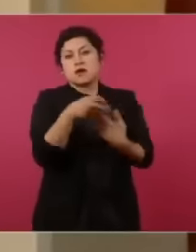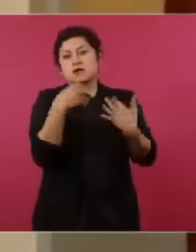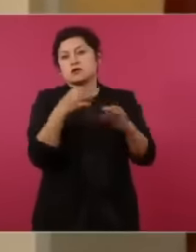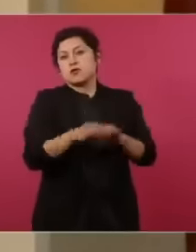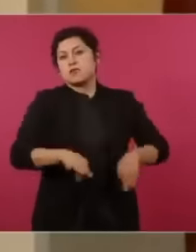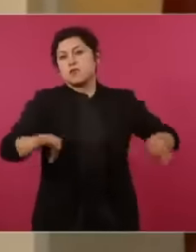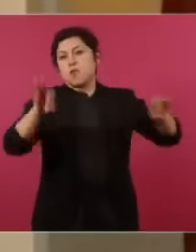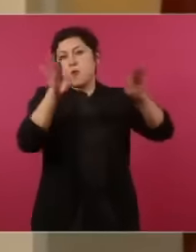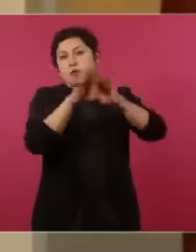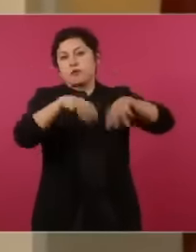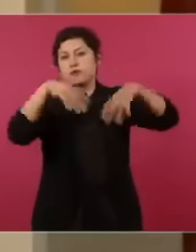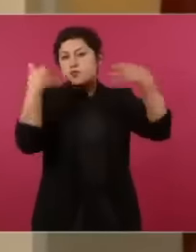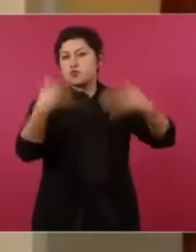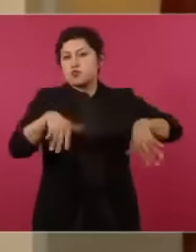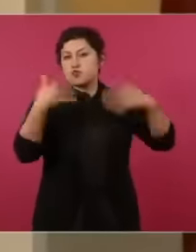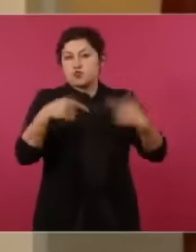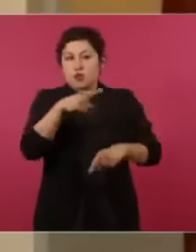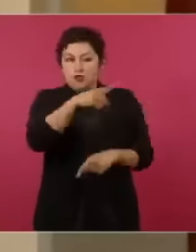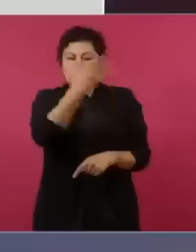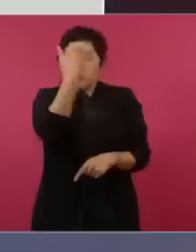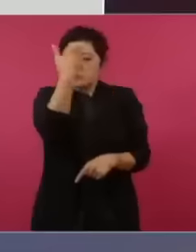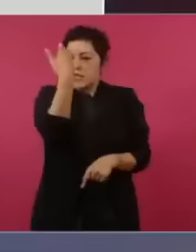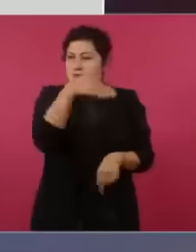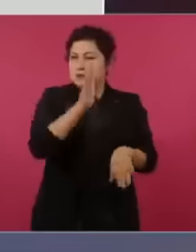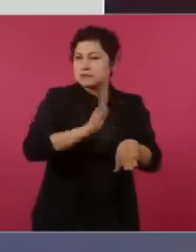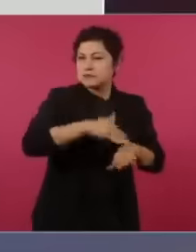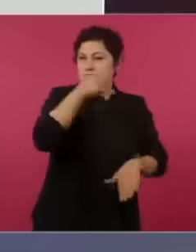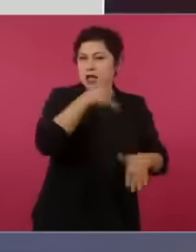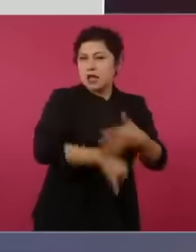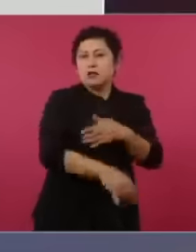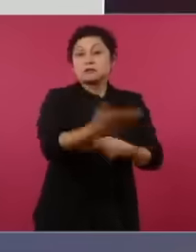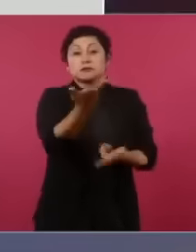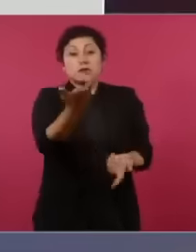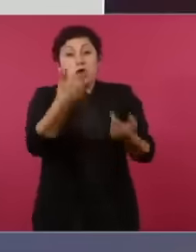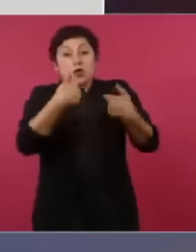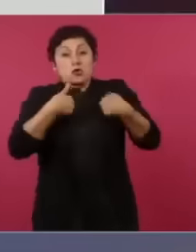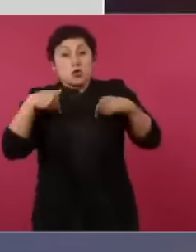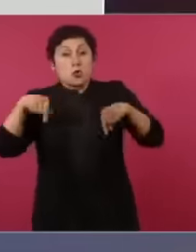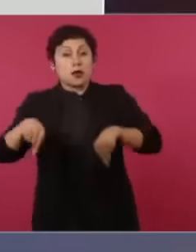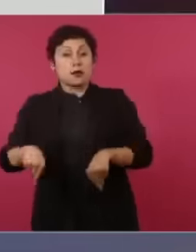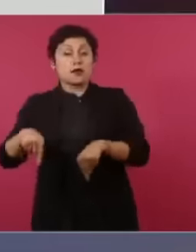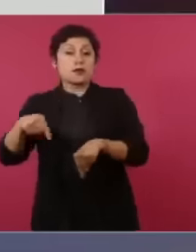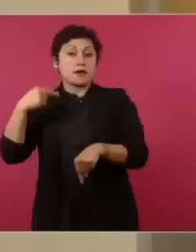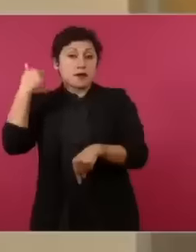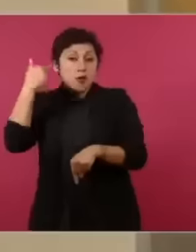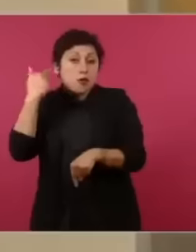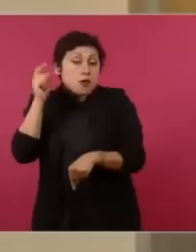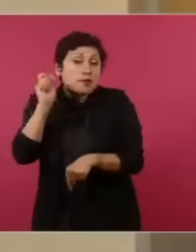aware but now that I am living here in London, the problems of the lack